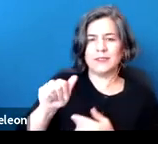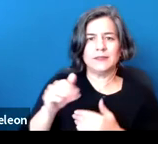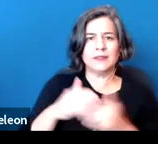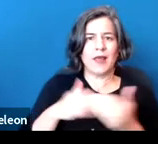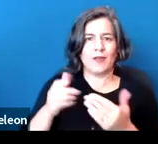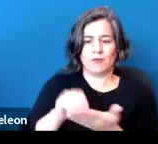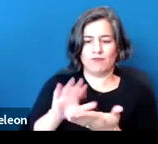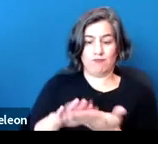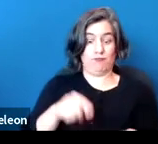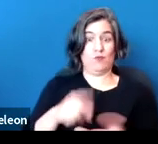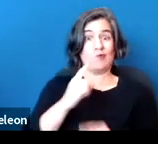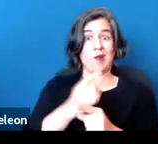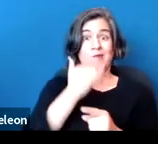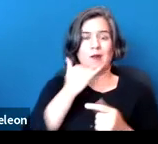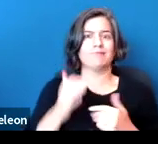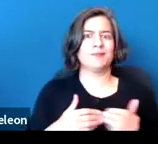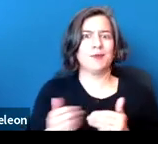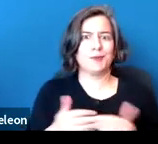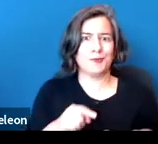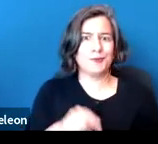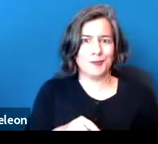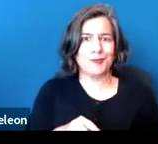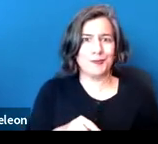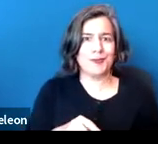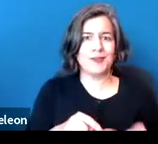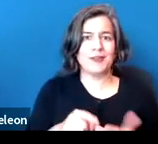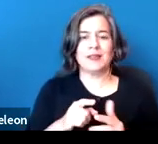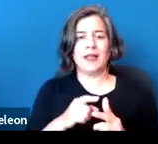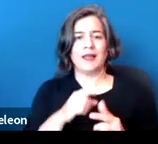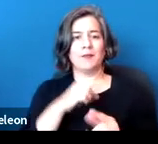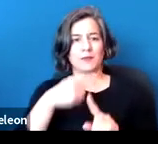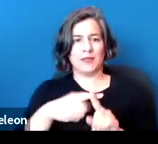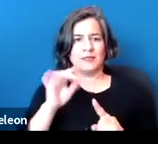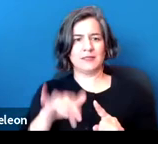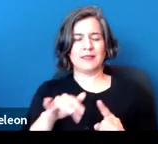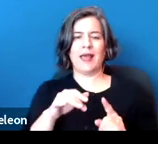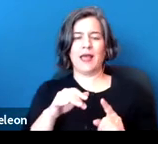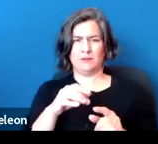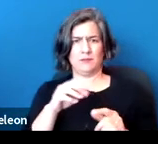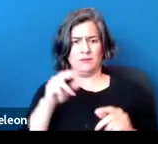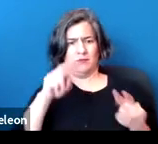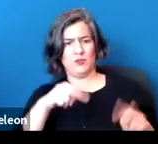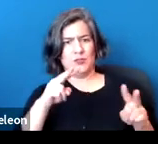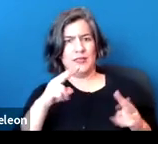in fact, accurate, and we have the regarded- or treated-as prong, and the analysis